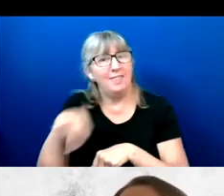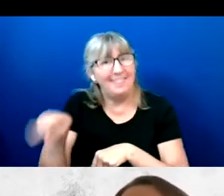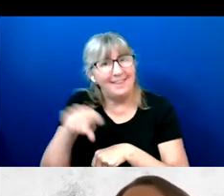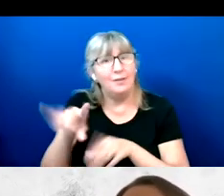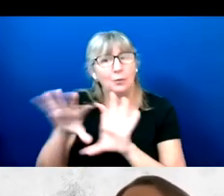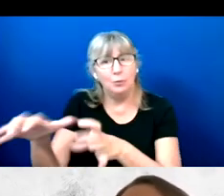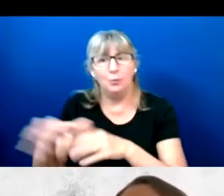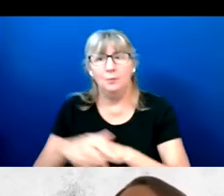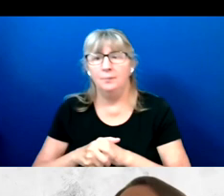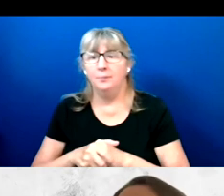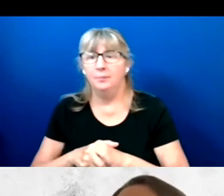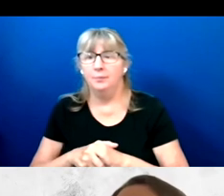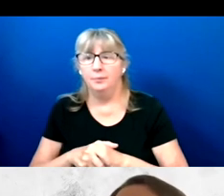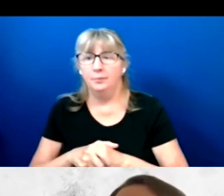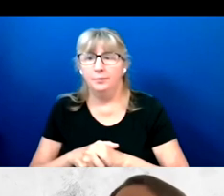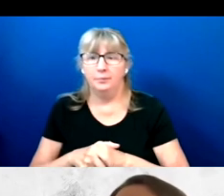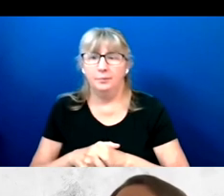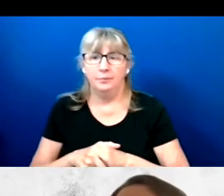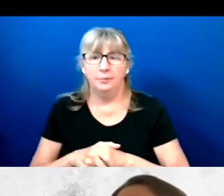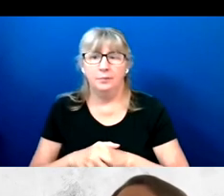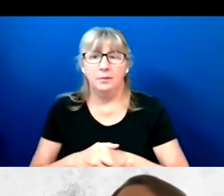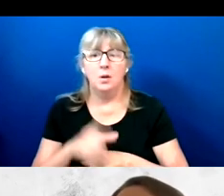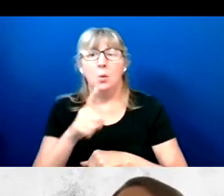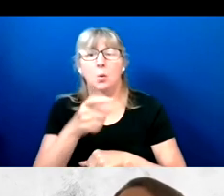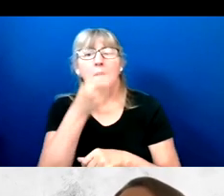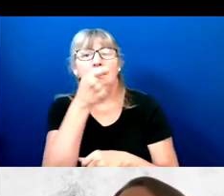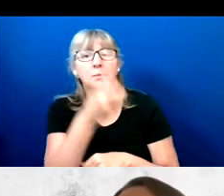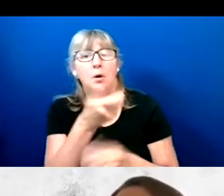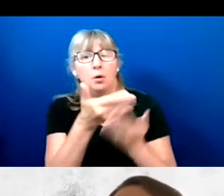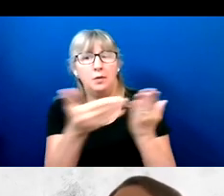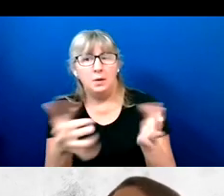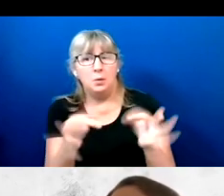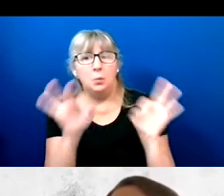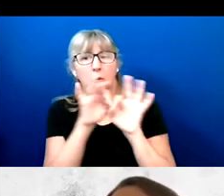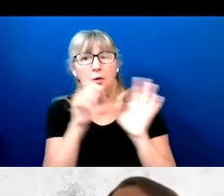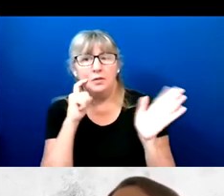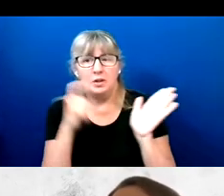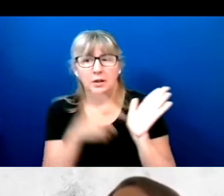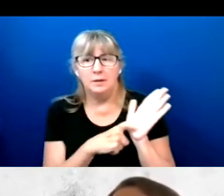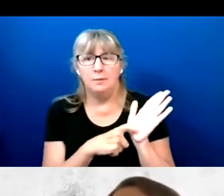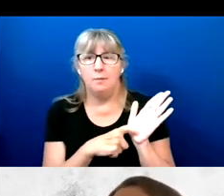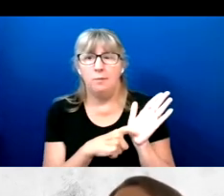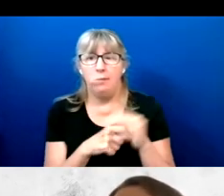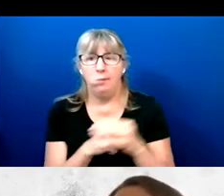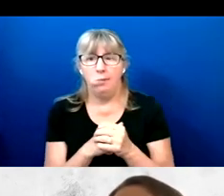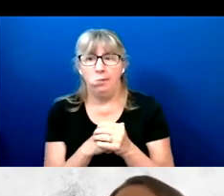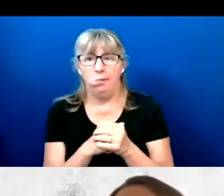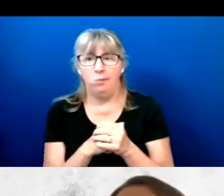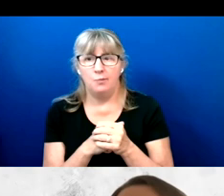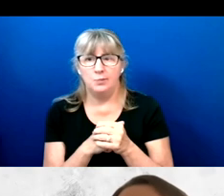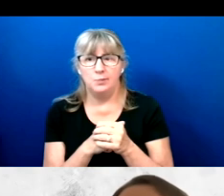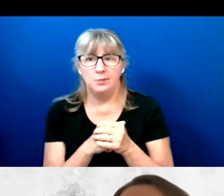One small finding worth noting, among those who heard about the disability policy issues,